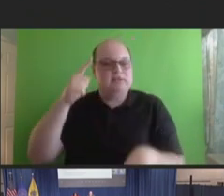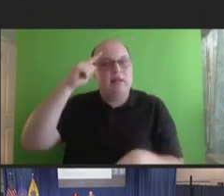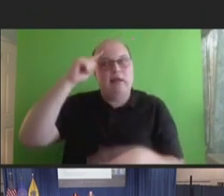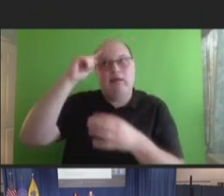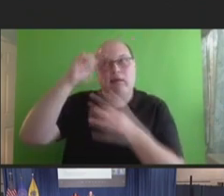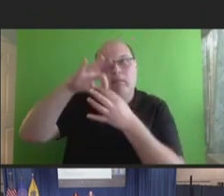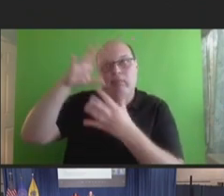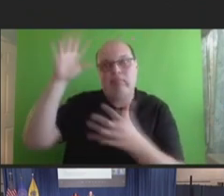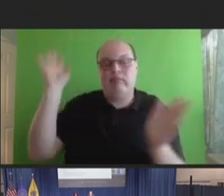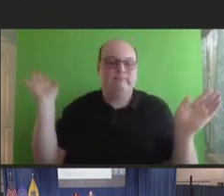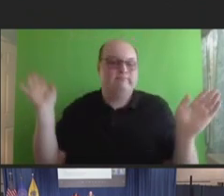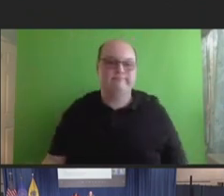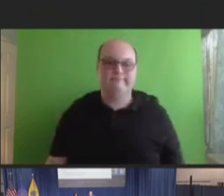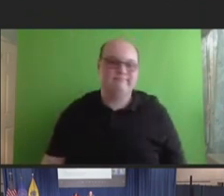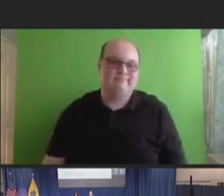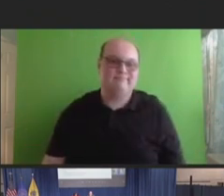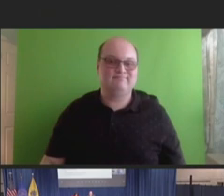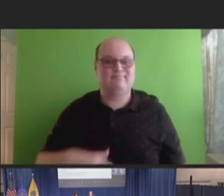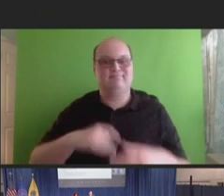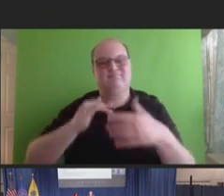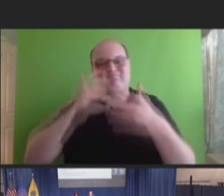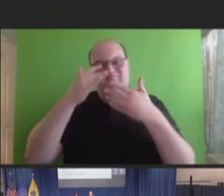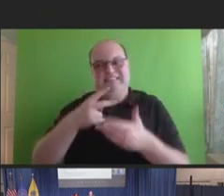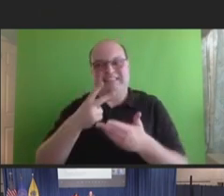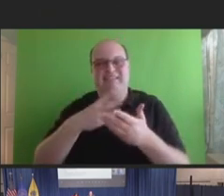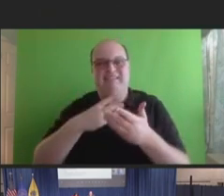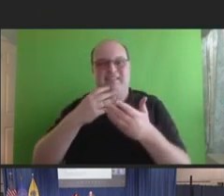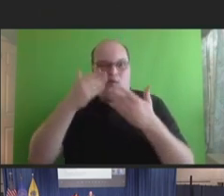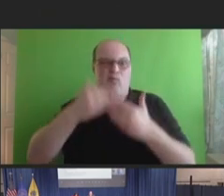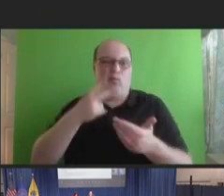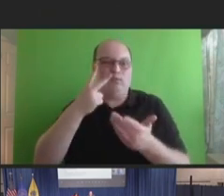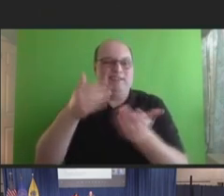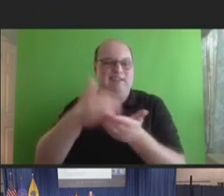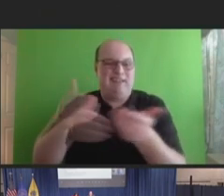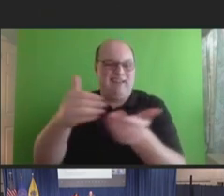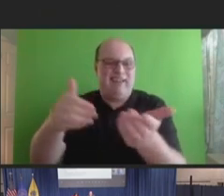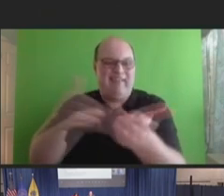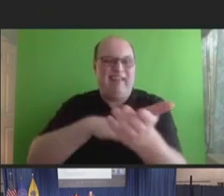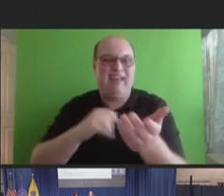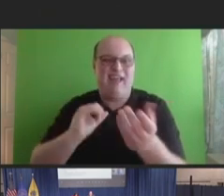seeing that, unfortunately, not infrequently now as we head into, you know, the respiratory